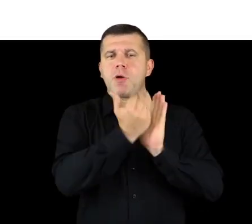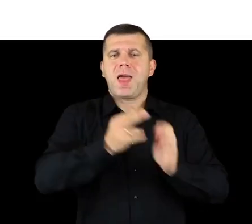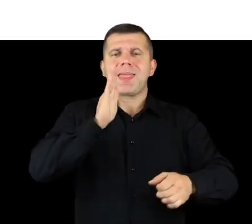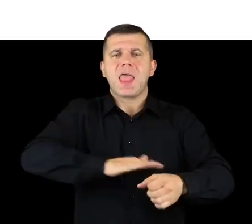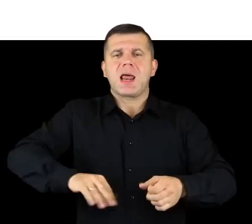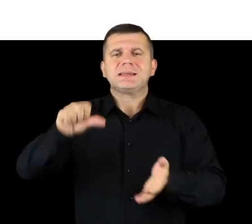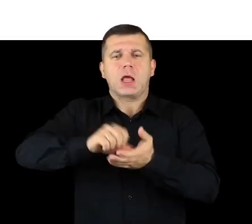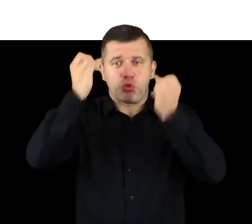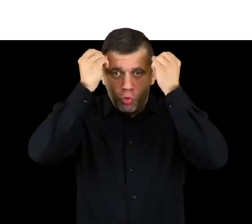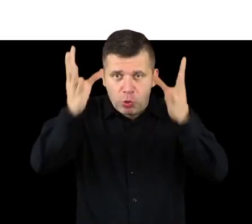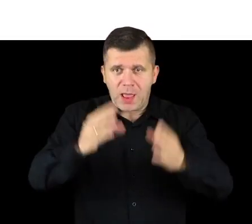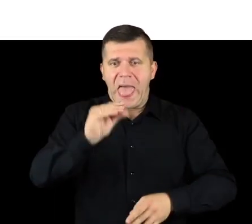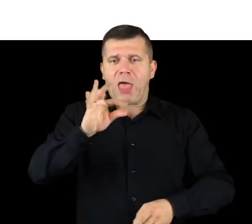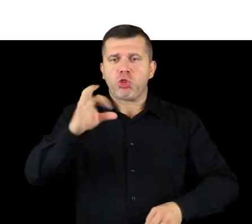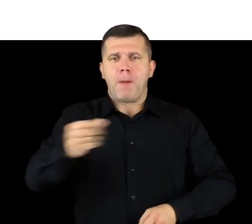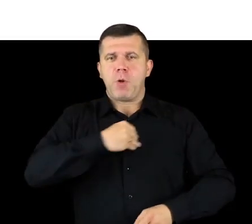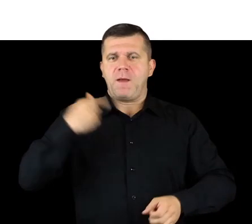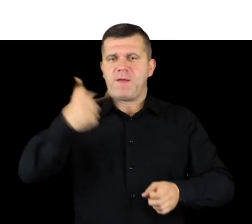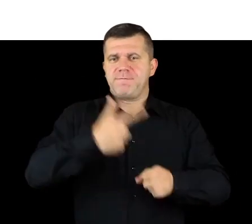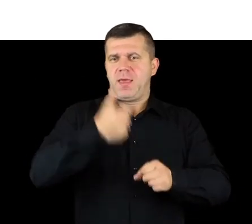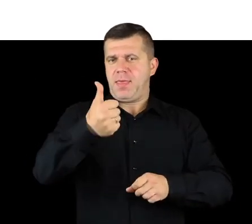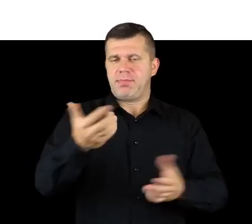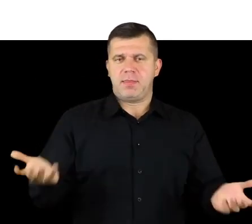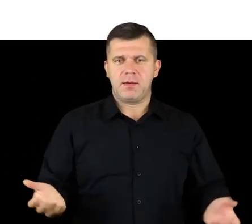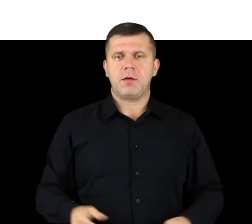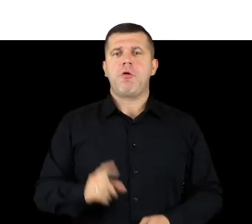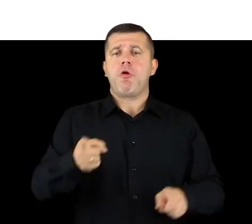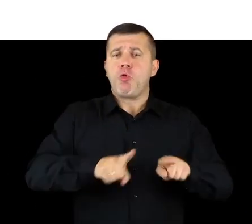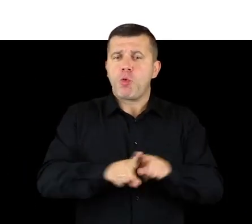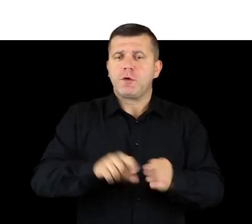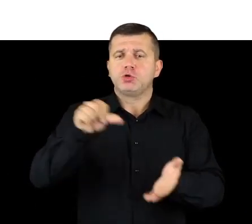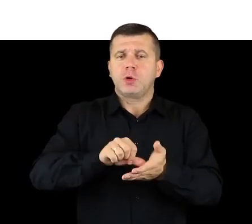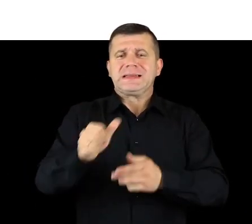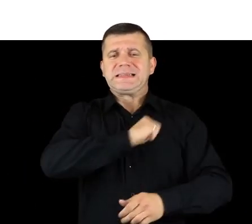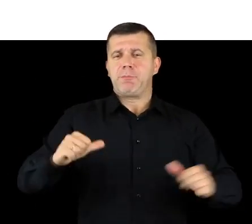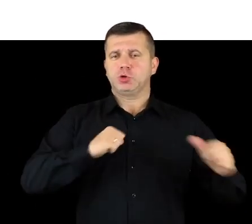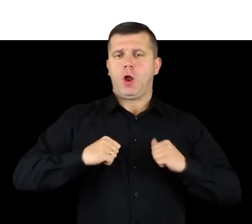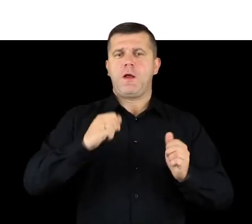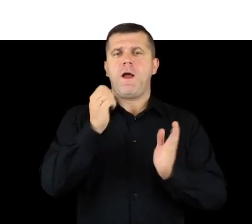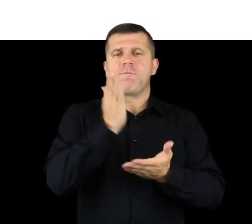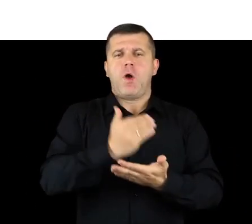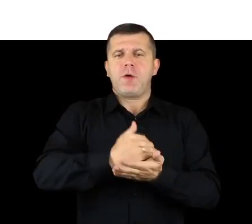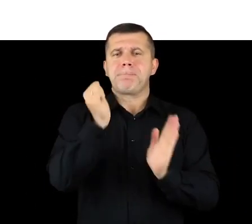program of National Centre for Culture and from the resources of Mazovia Voivodeship Government.